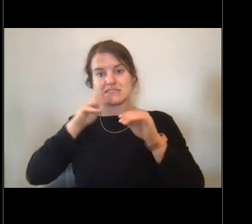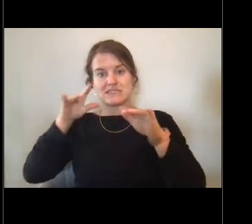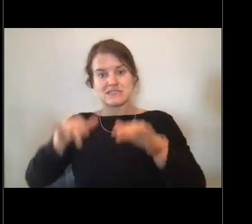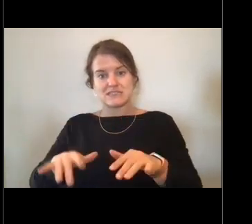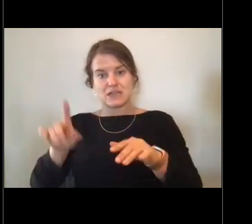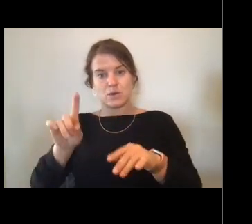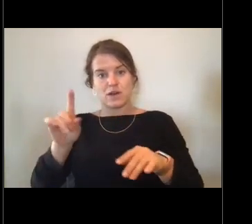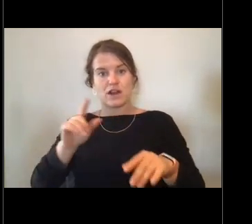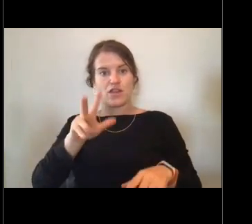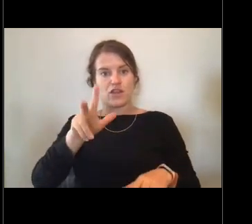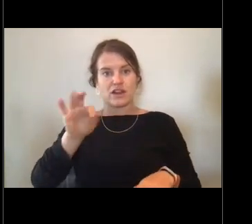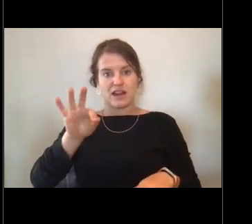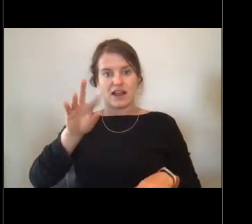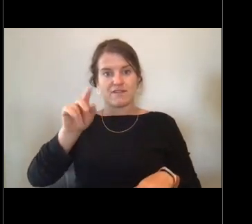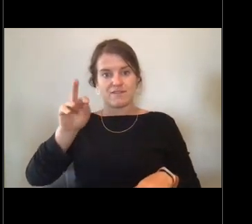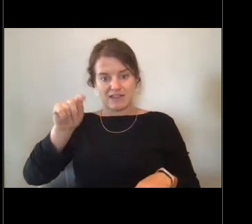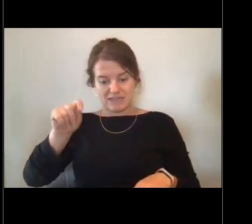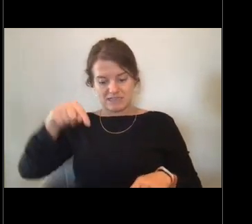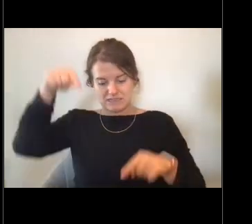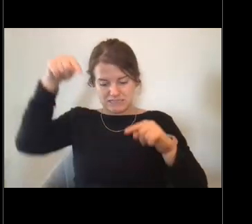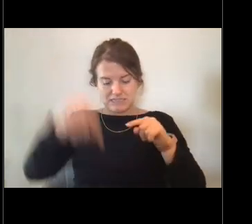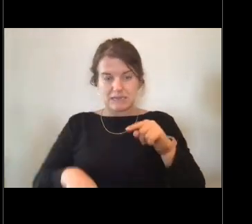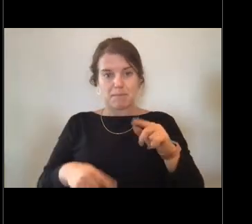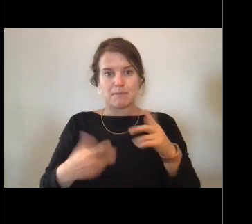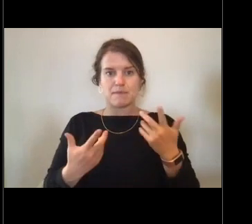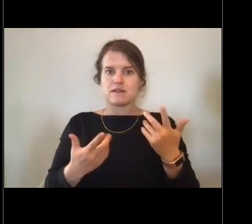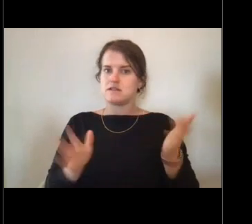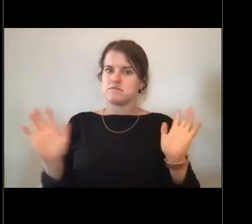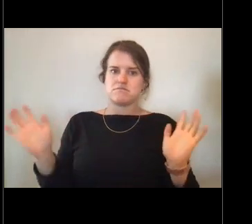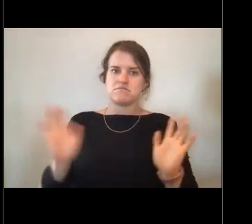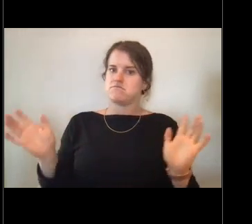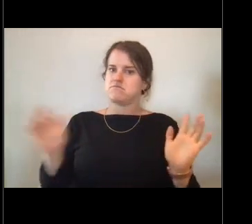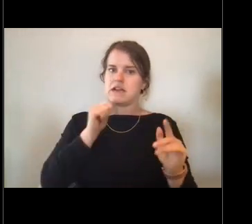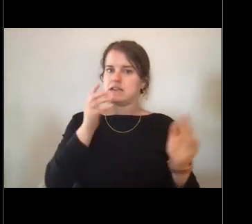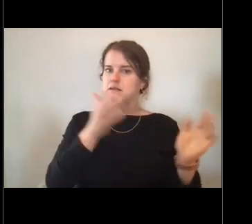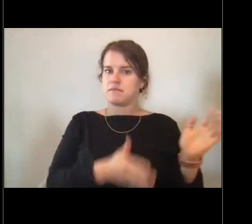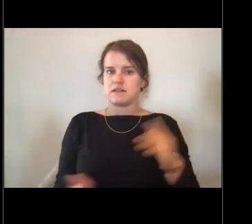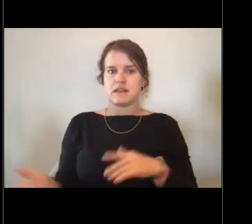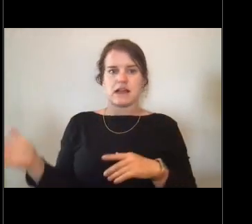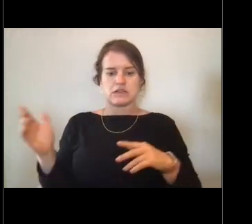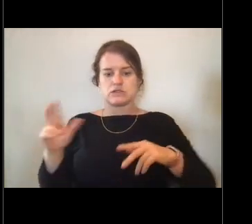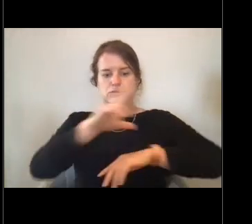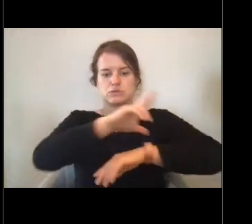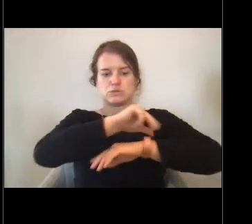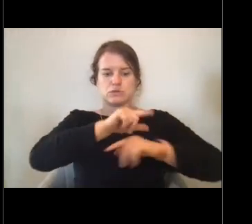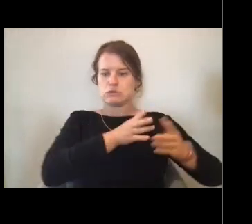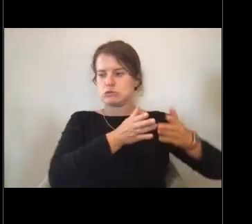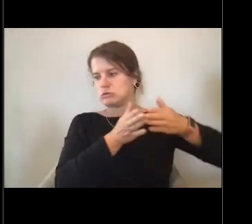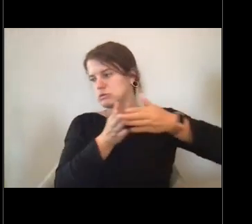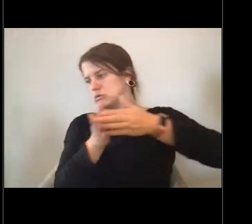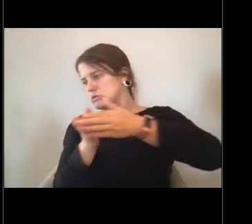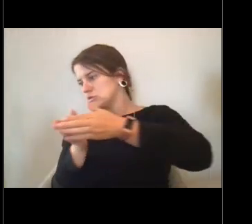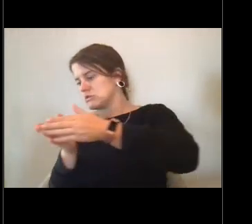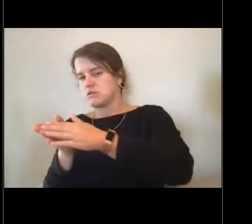And so I wasn't going to, I wasn't going to go across the Gulf of Alaska in those conditions. That's just unsafe.